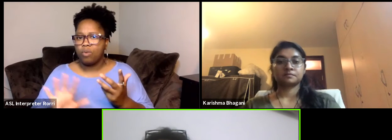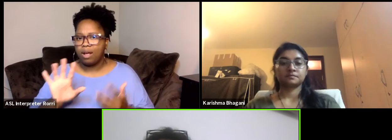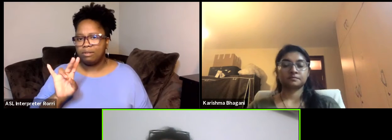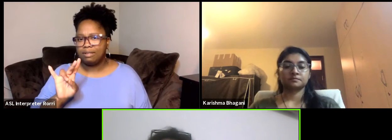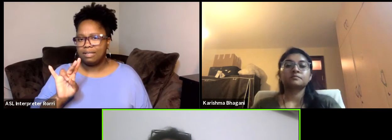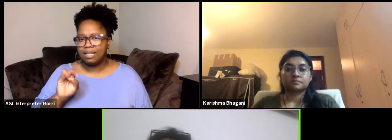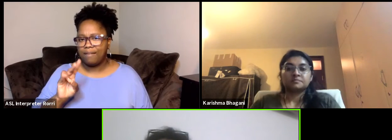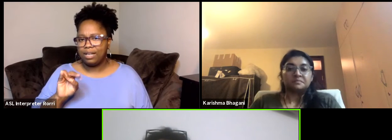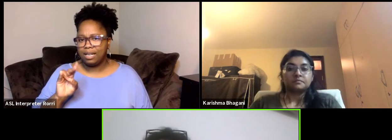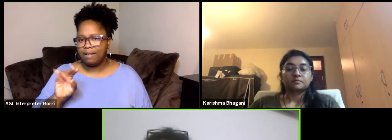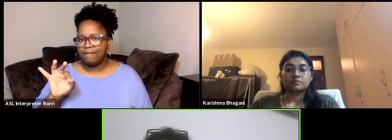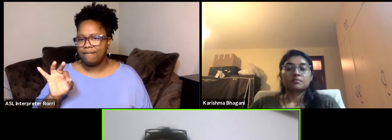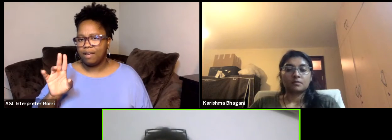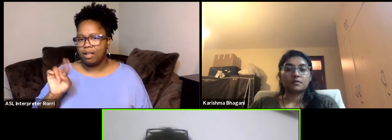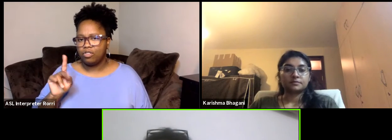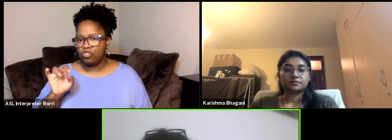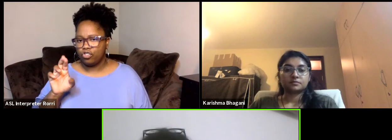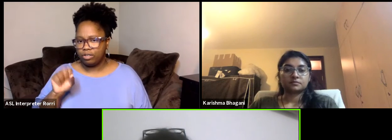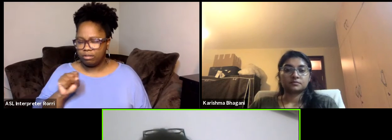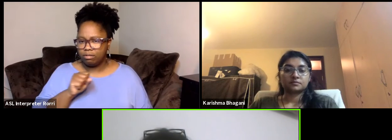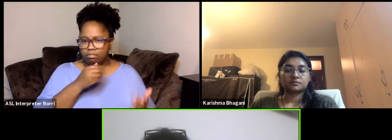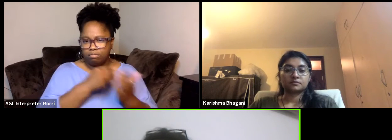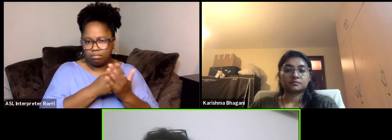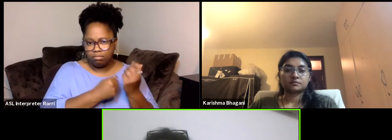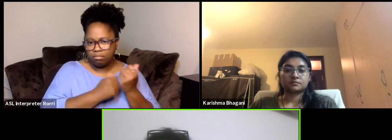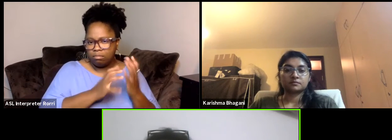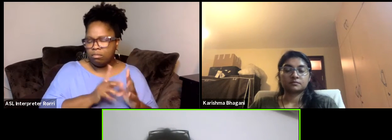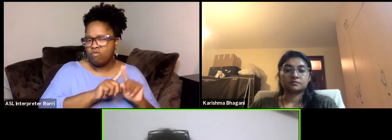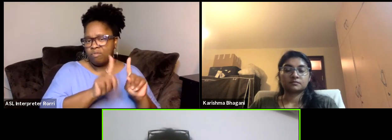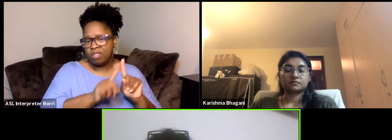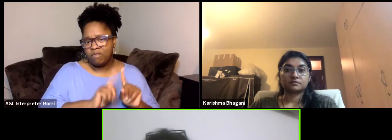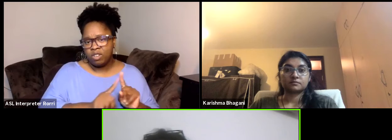from many countries from some are international donors